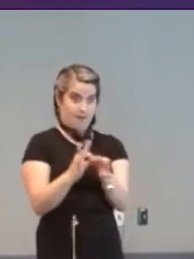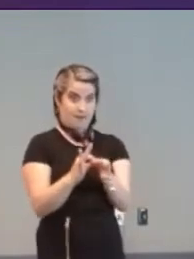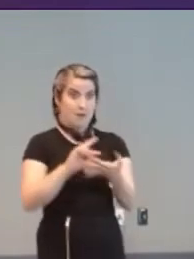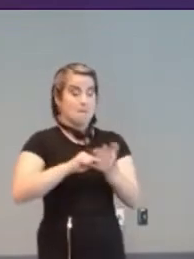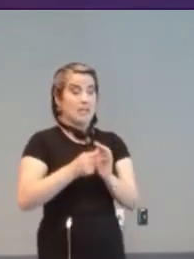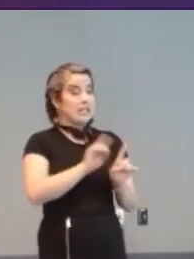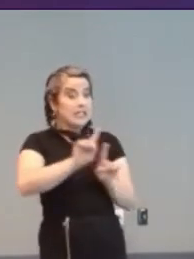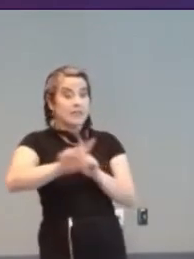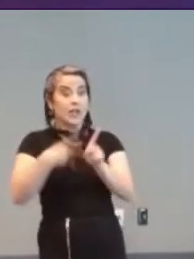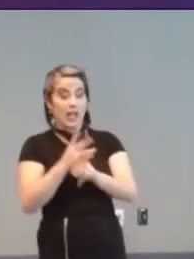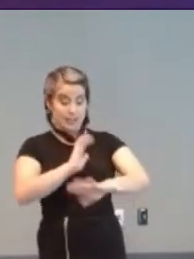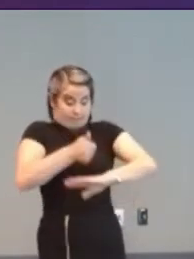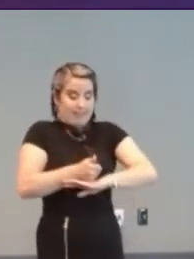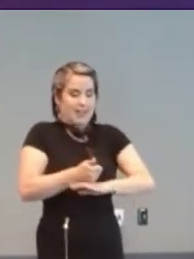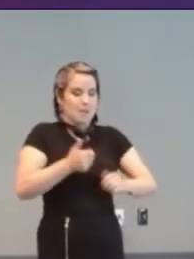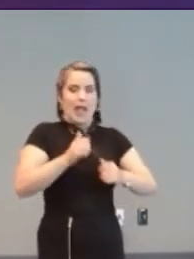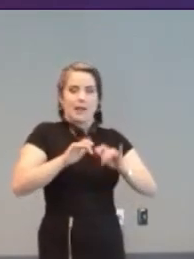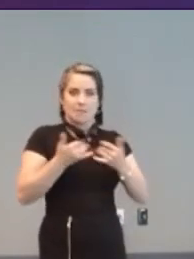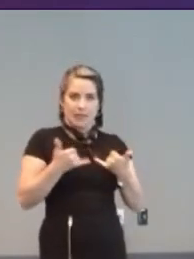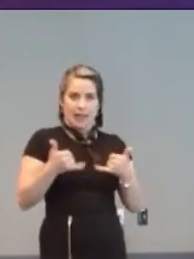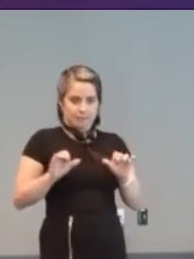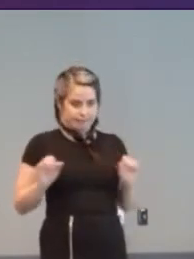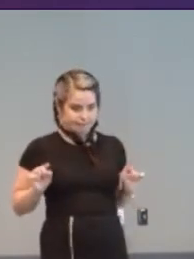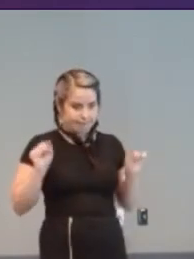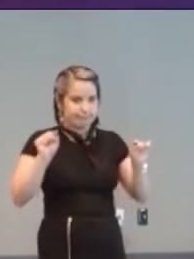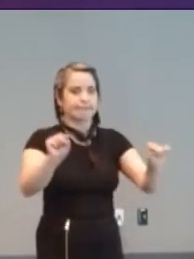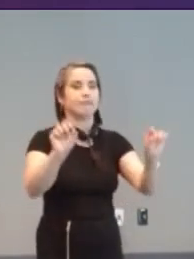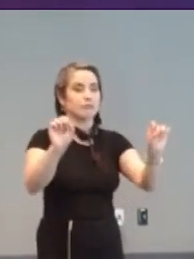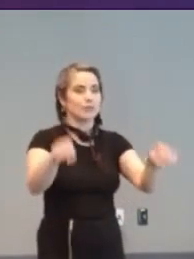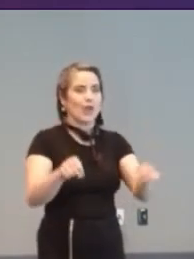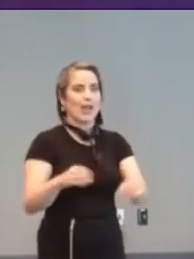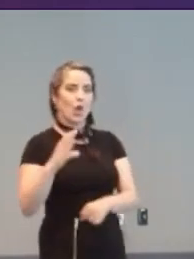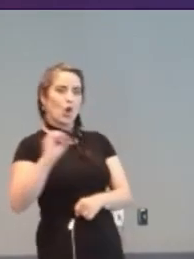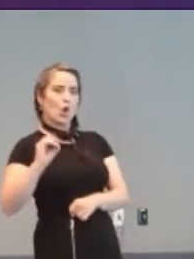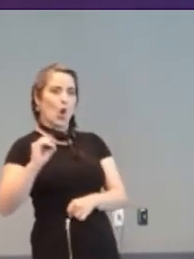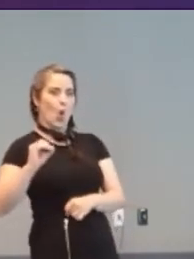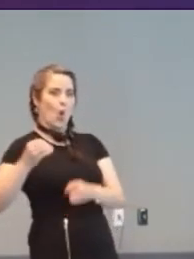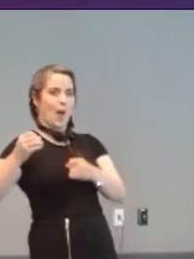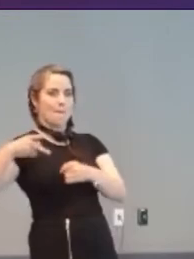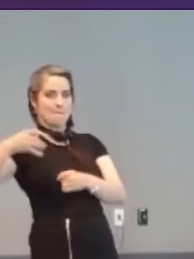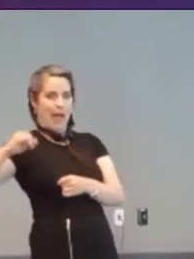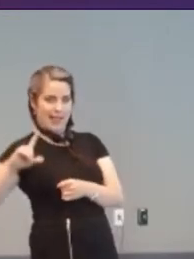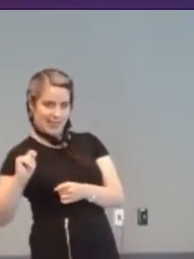It’s long been an option for some. The Co-Pilot Xbox feature in 2017